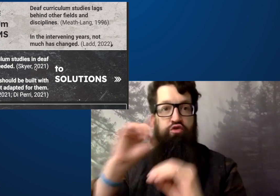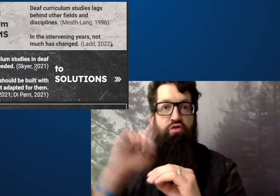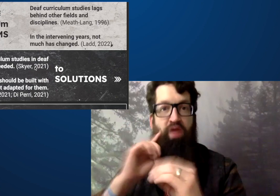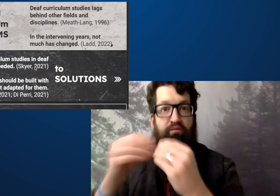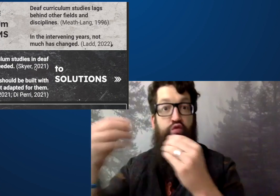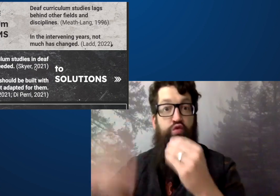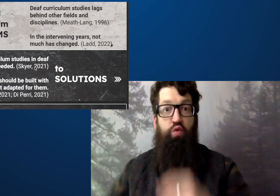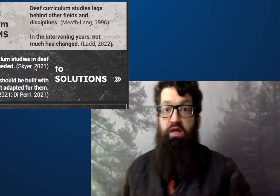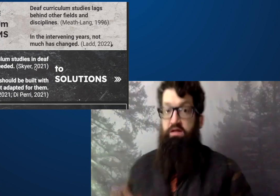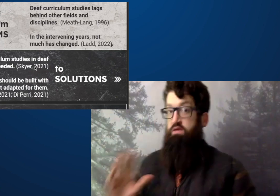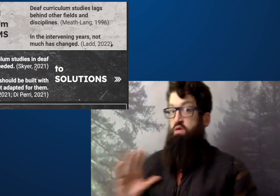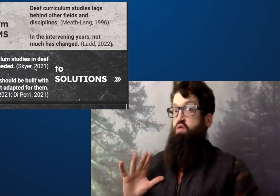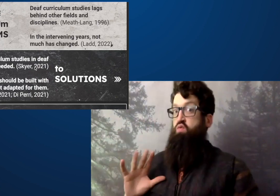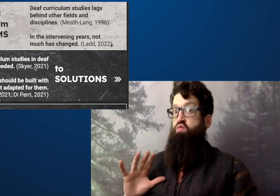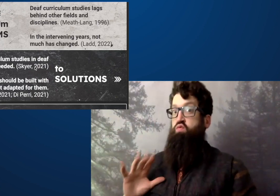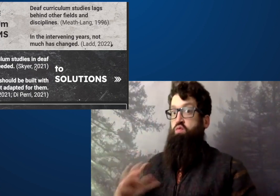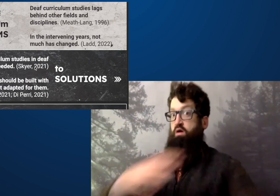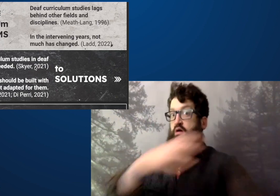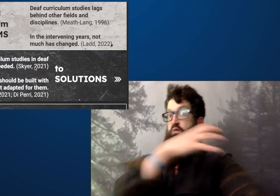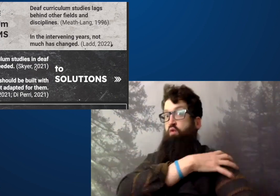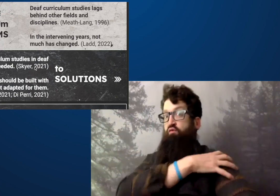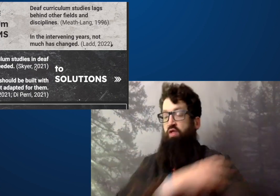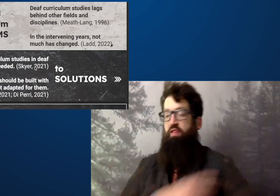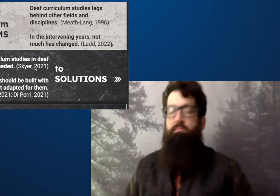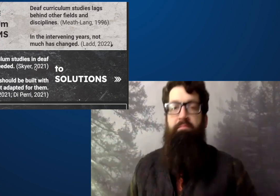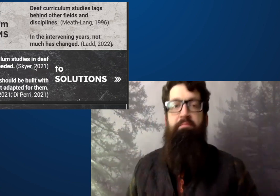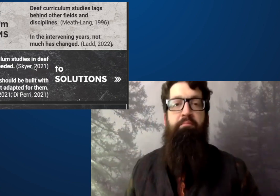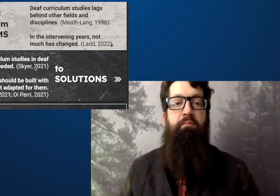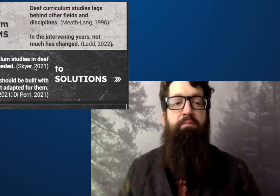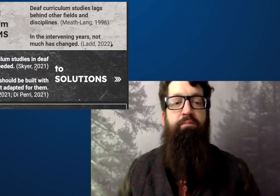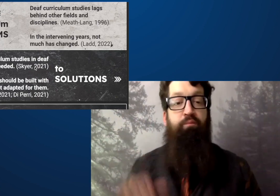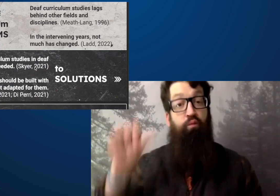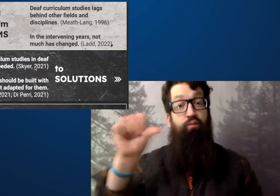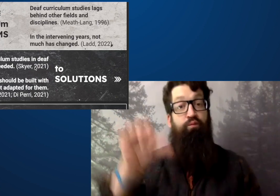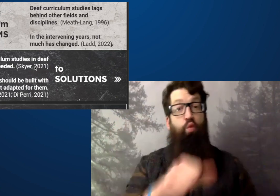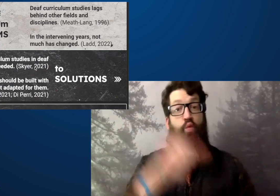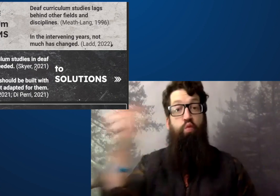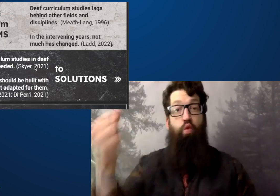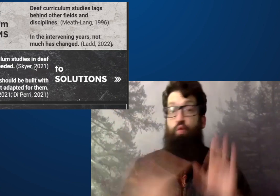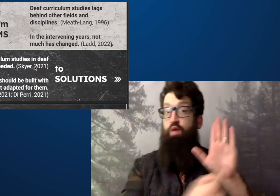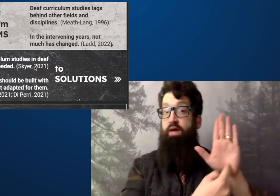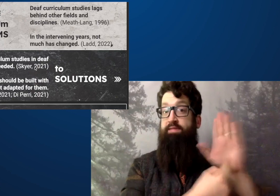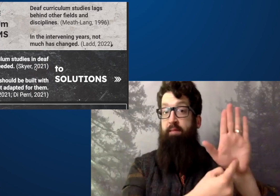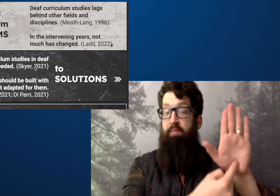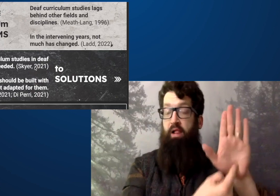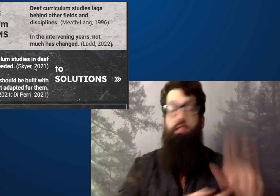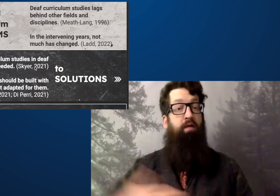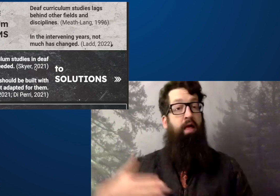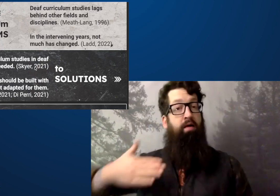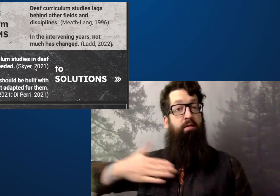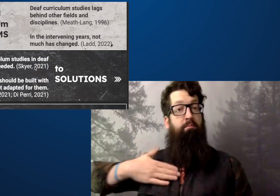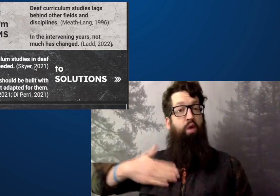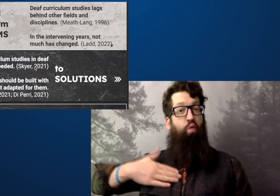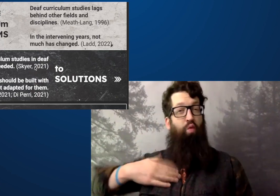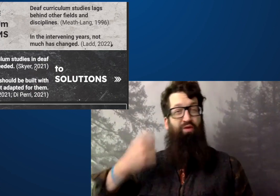As a deaf person who's gone into a classroom and has had experience with that, it's quite a powerful piece of research.